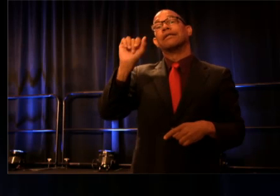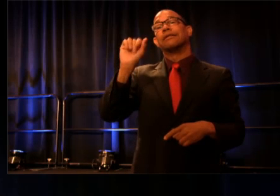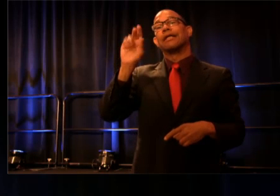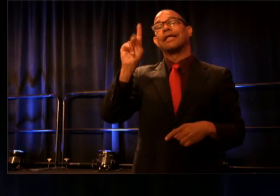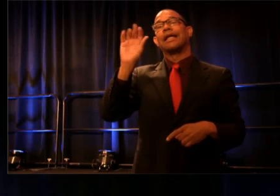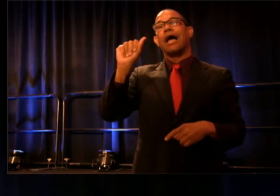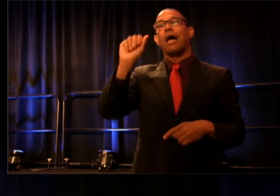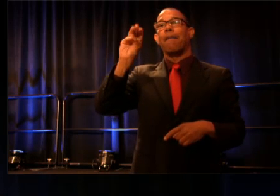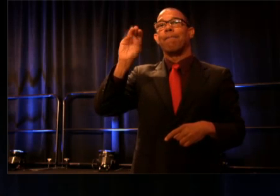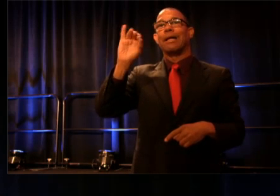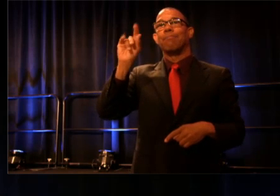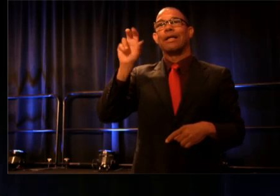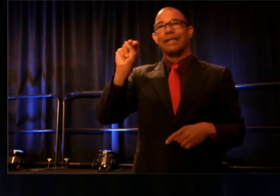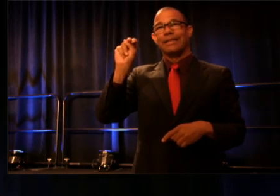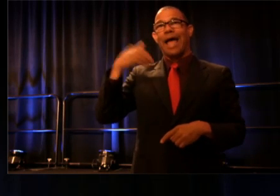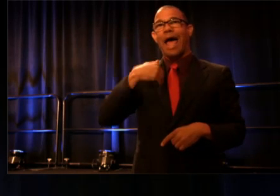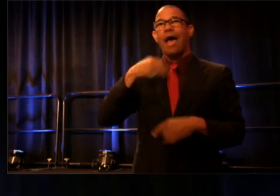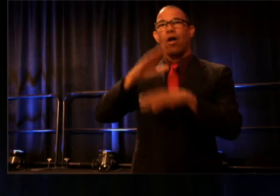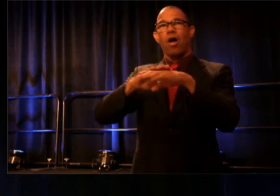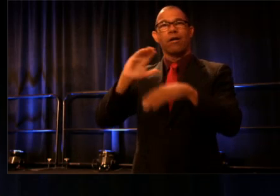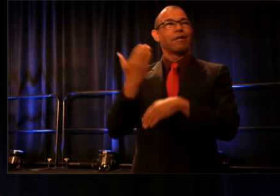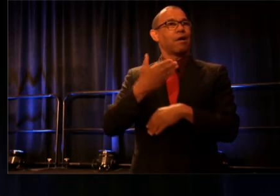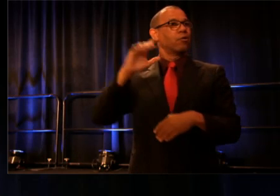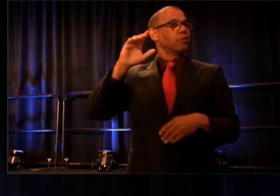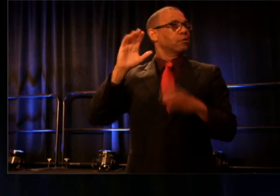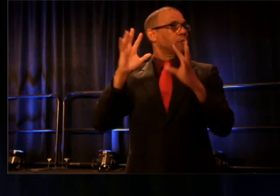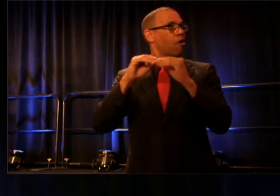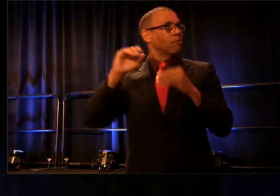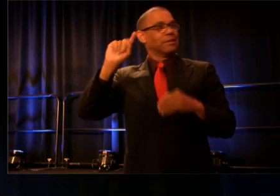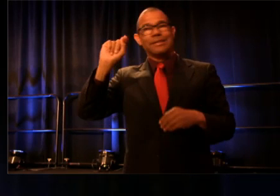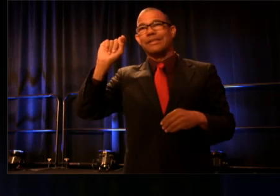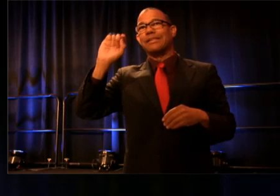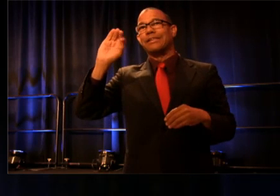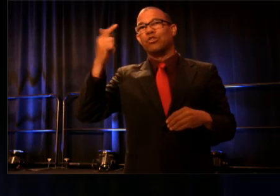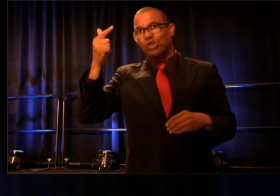and the national conference and her field.